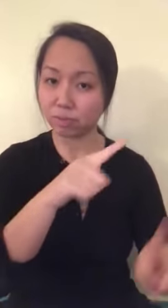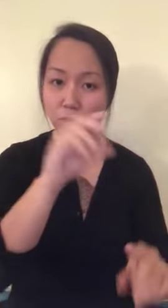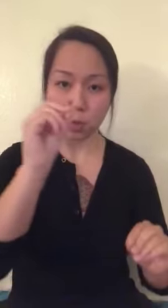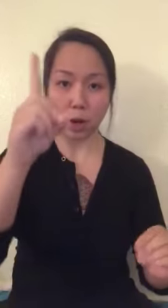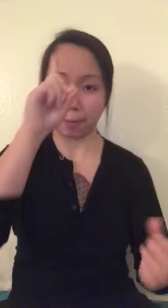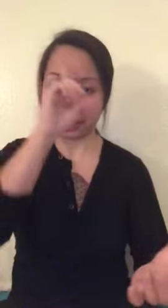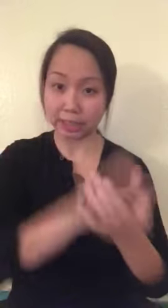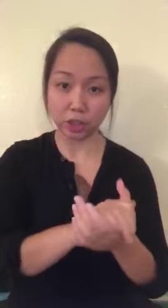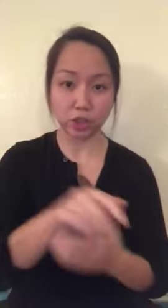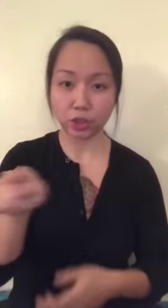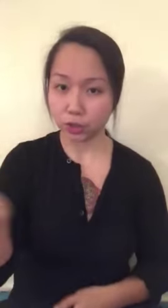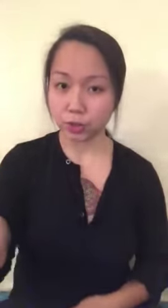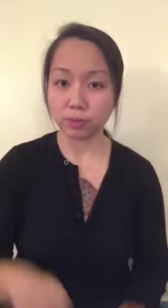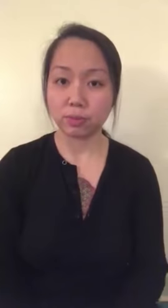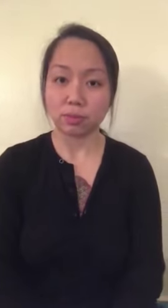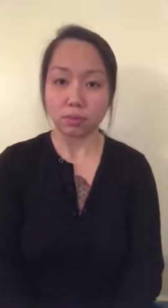But nobody would believe them.